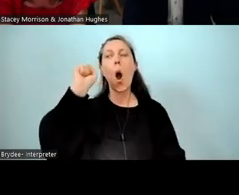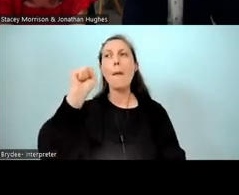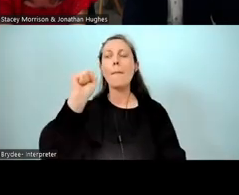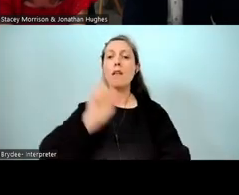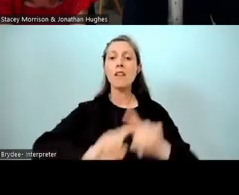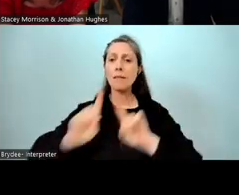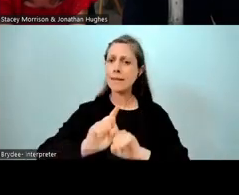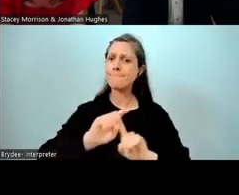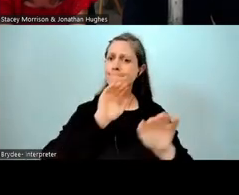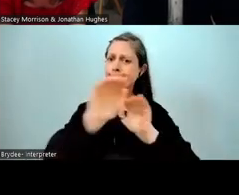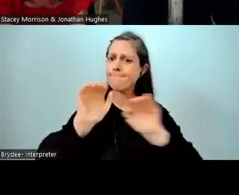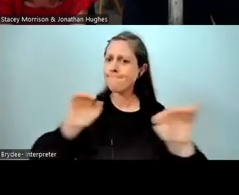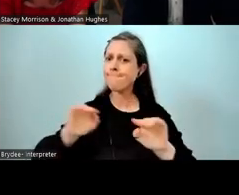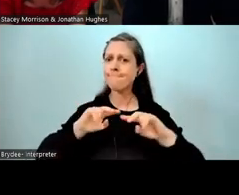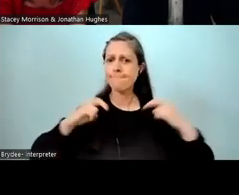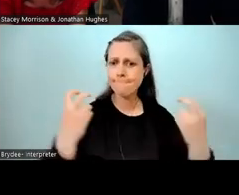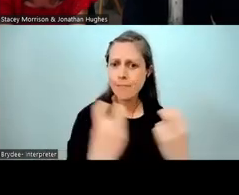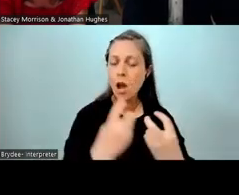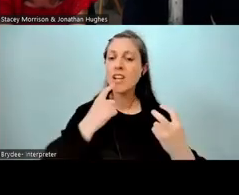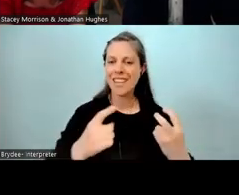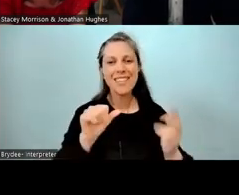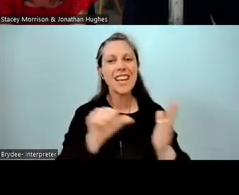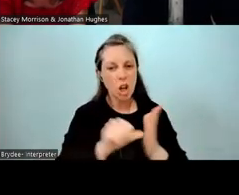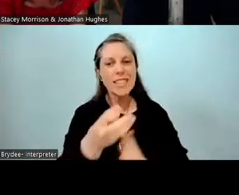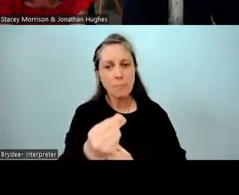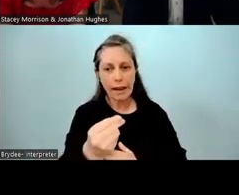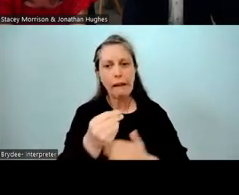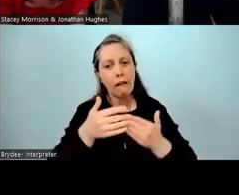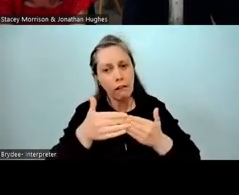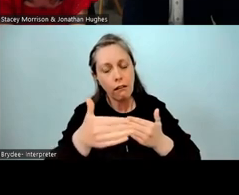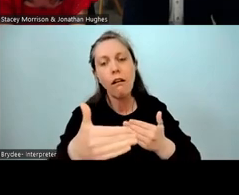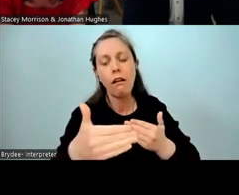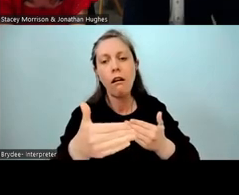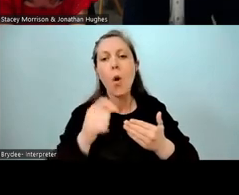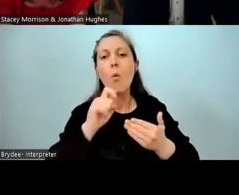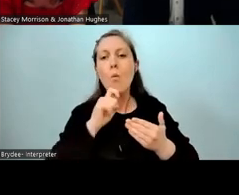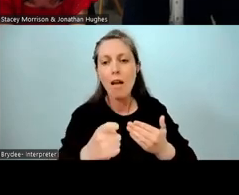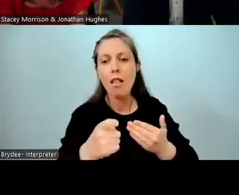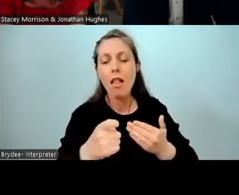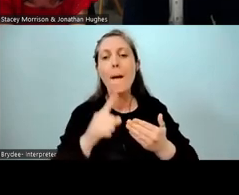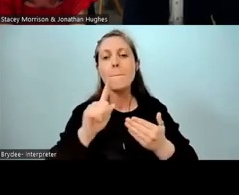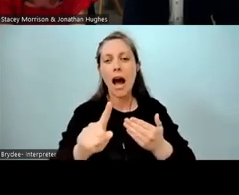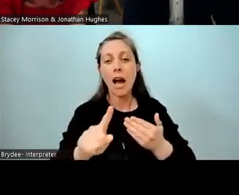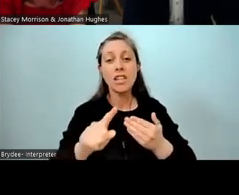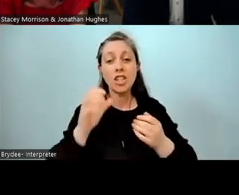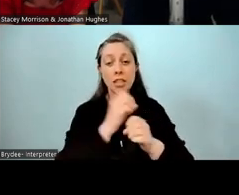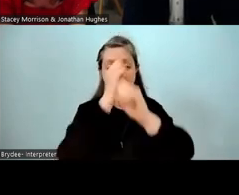"I think we'll just do this, and it's gonna cost us a little bit of money and a little bit of time." But, really just selling that vision to the rest of our school as well.